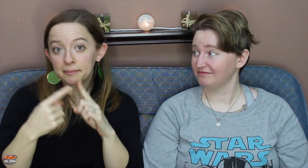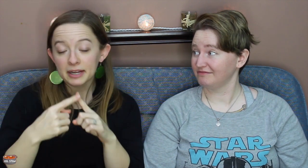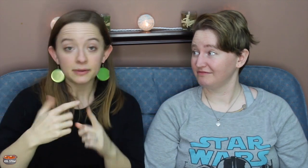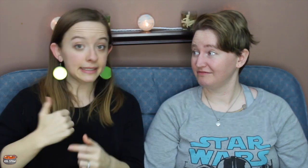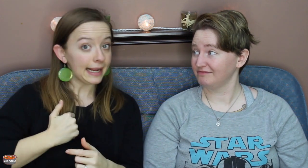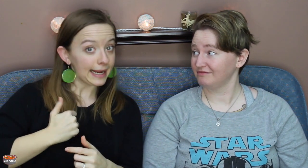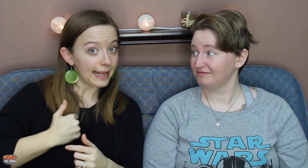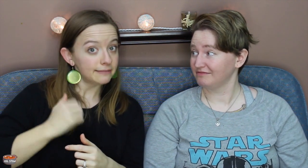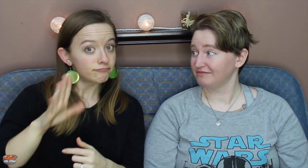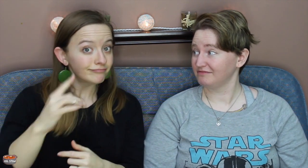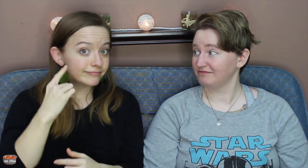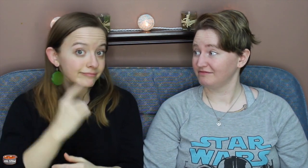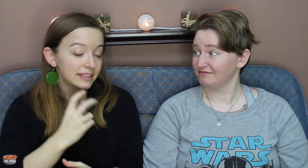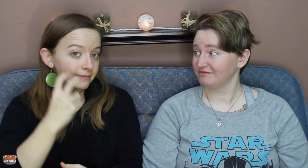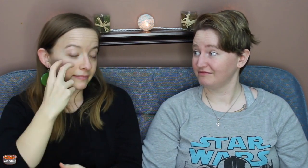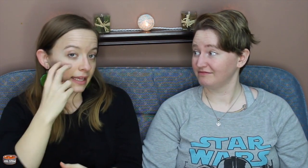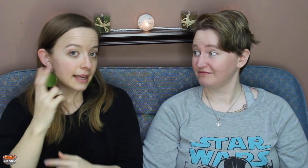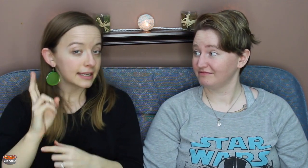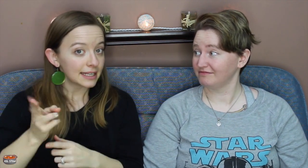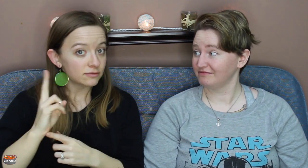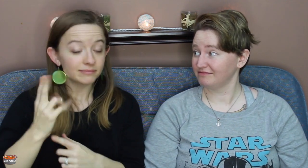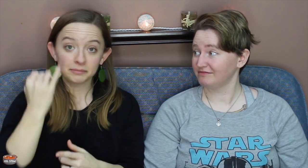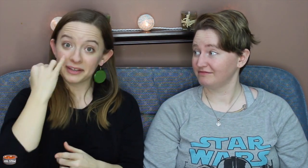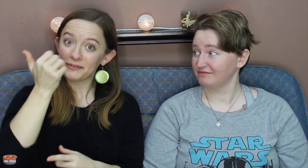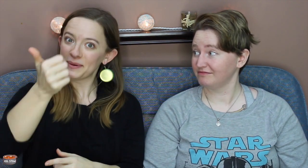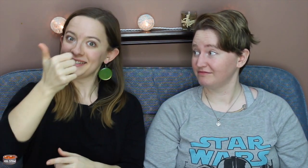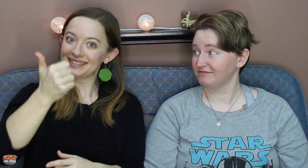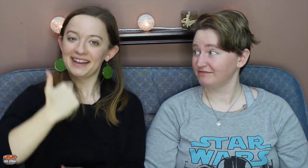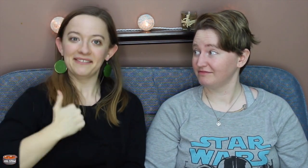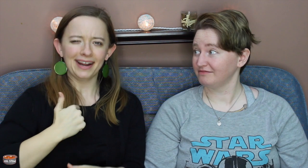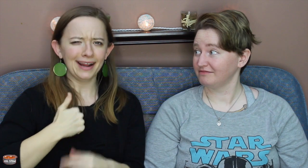this video and you've learned something about Canadian Deaf-Blind history.